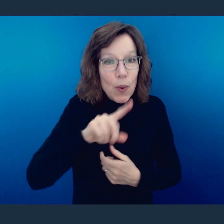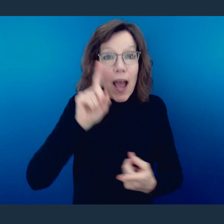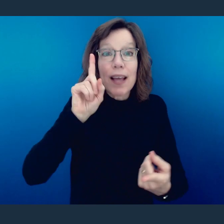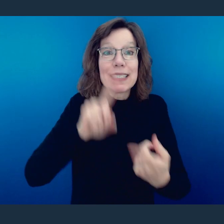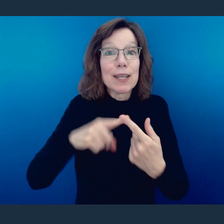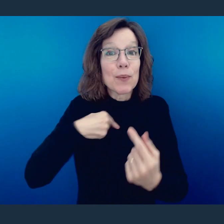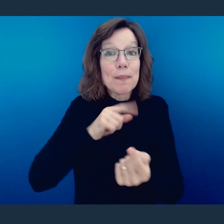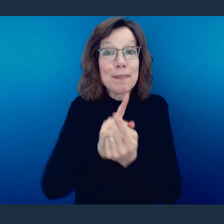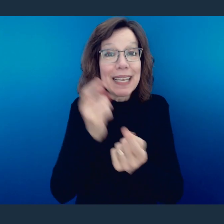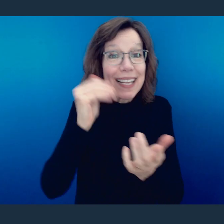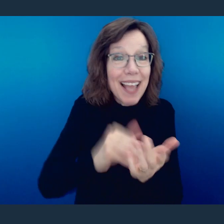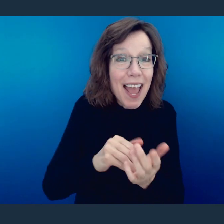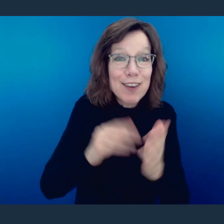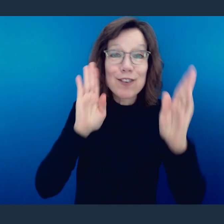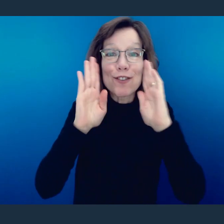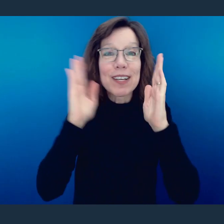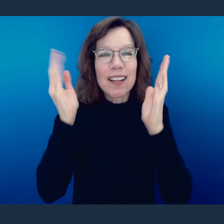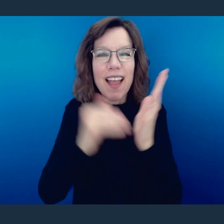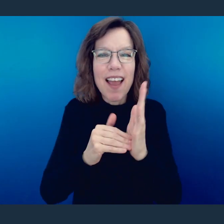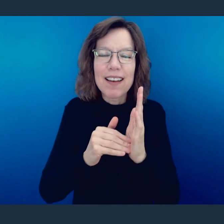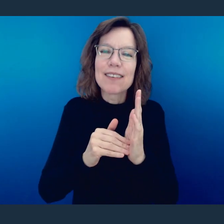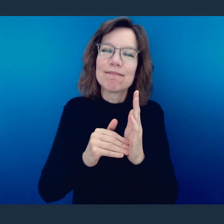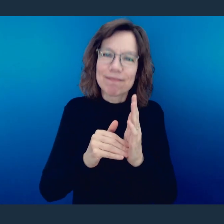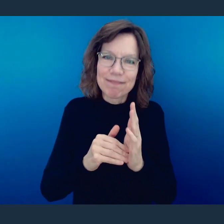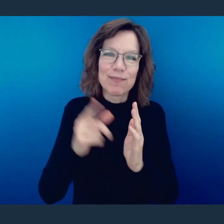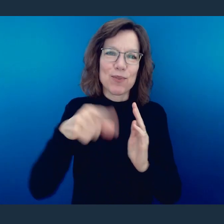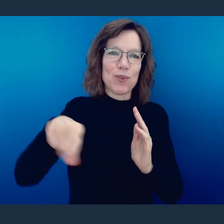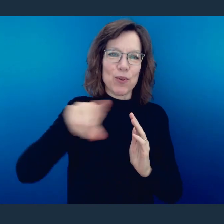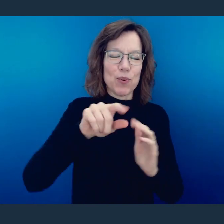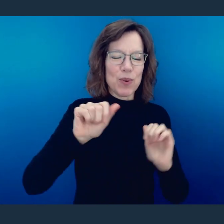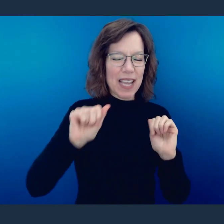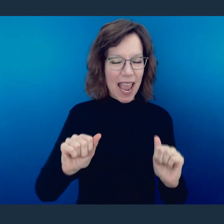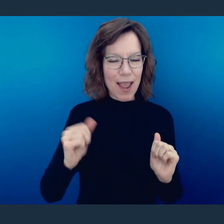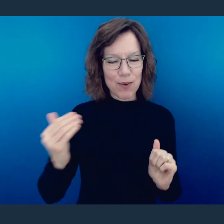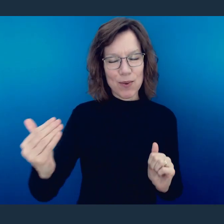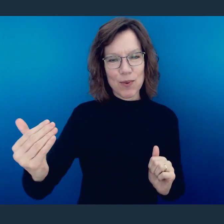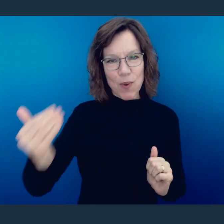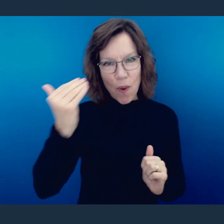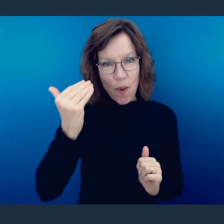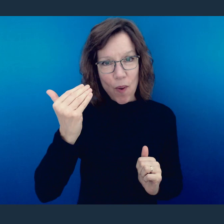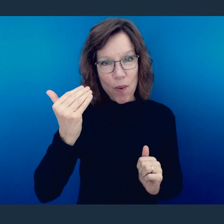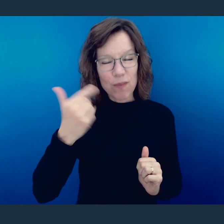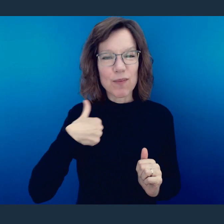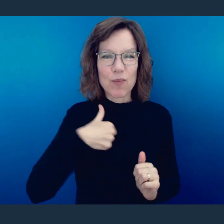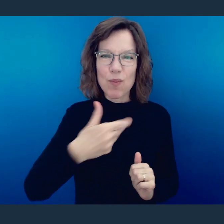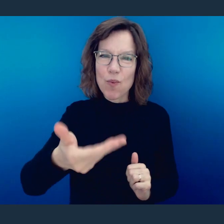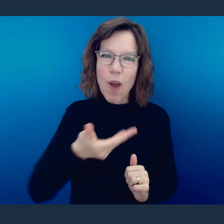you so that until we meet again and until we greet again, you might know that you are